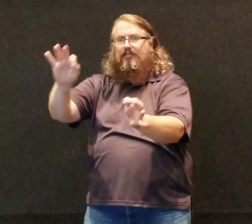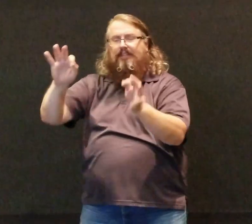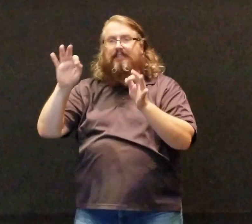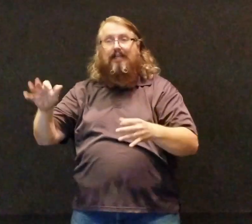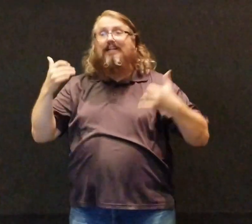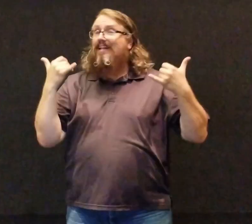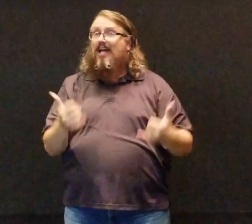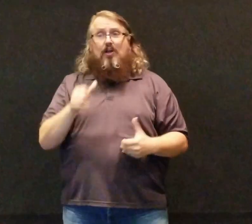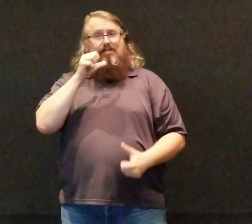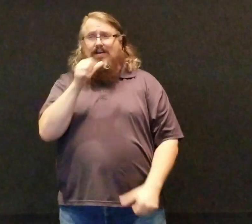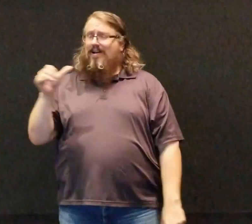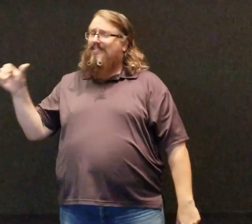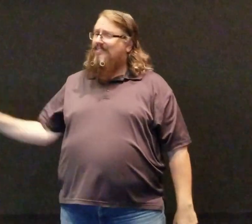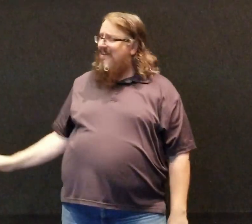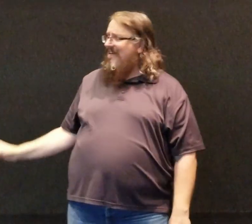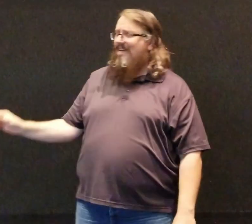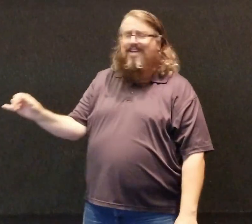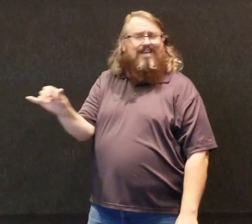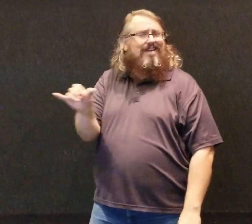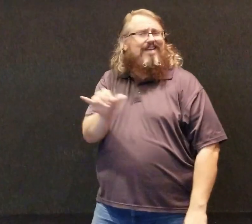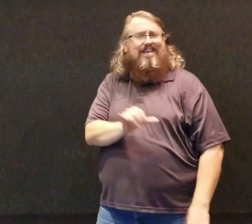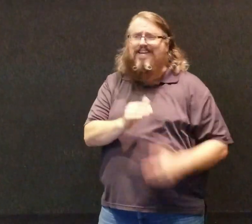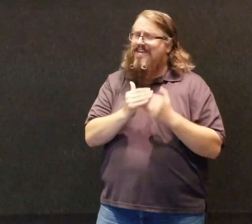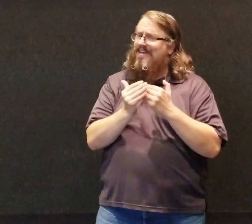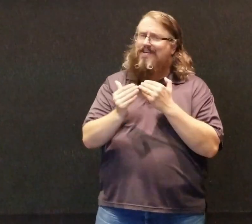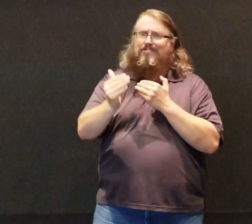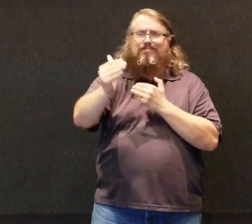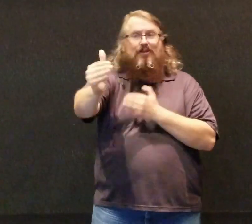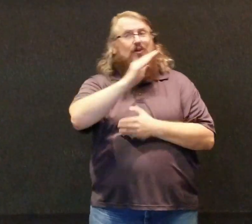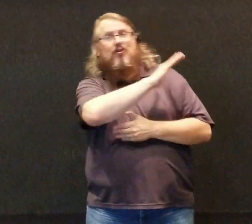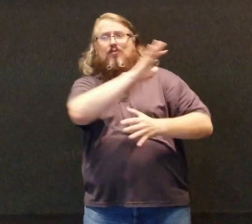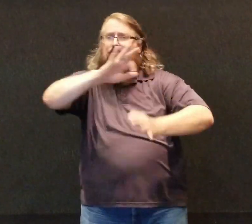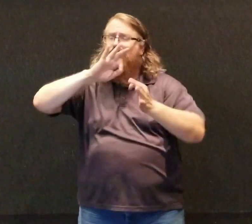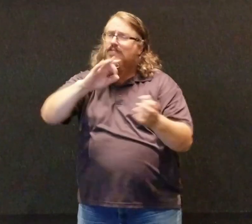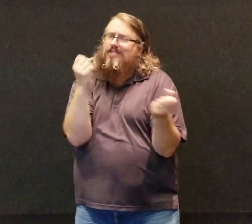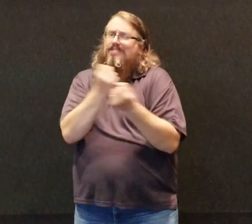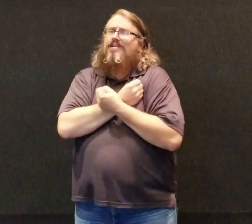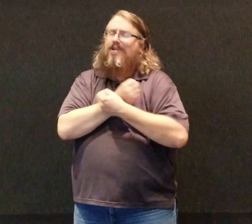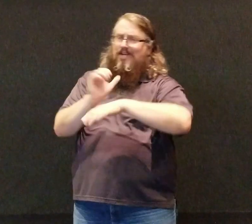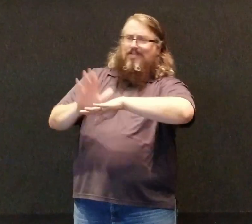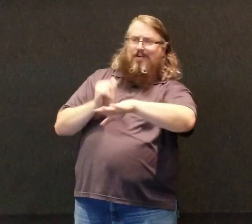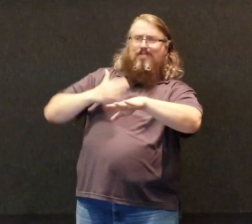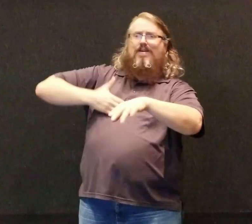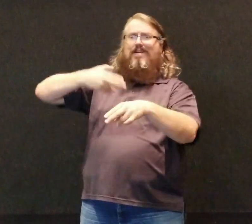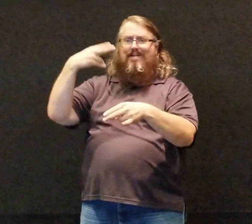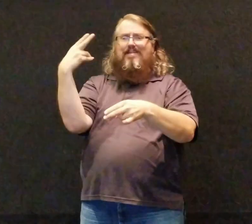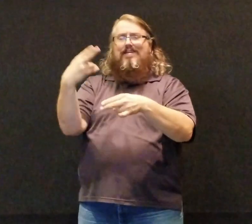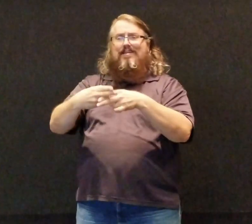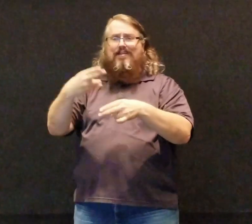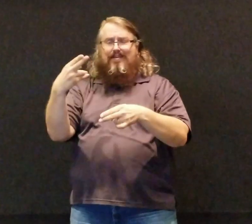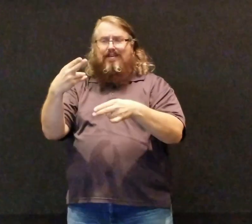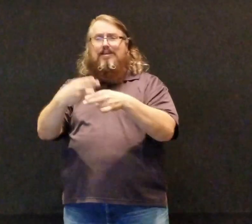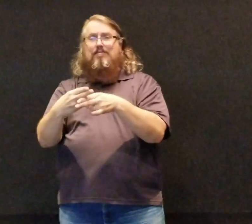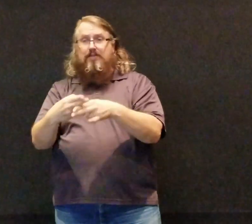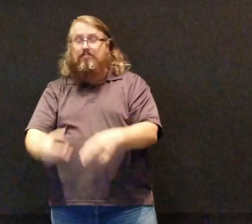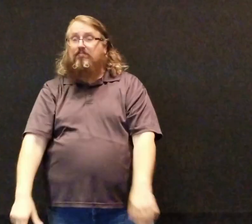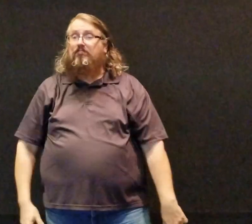And now I'm not the same 'Cause perfect love has called my name